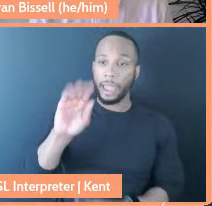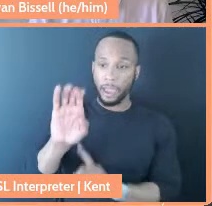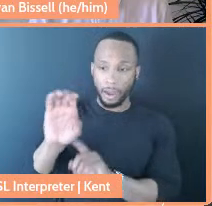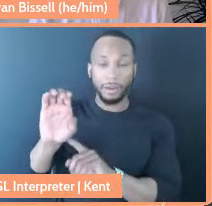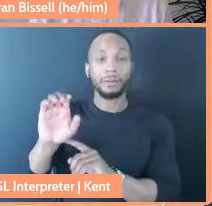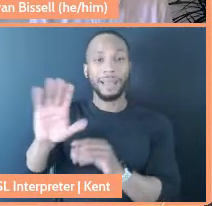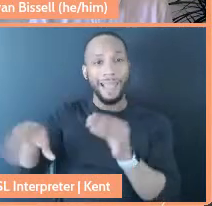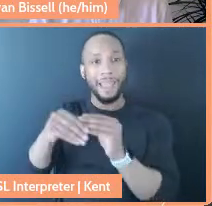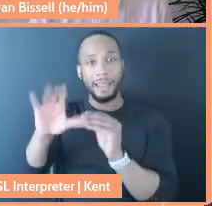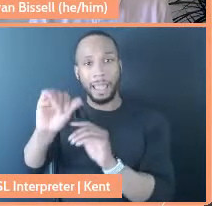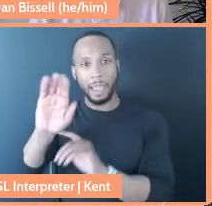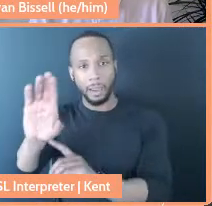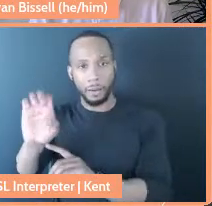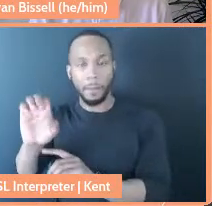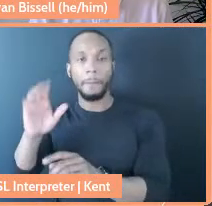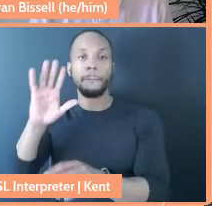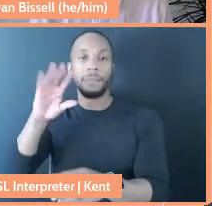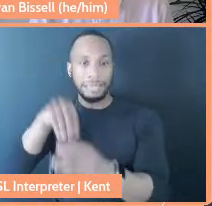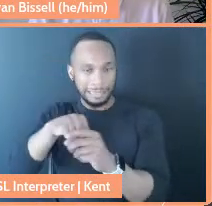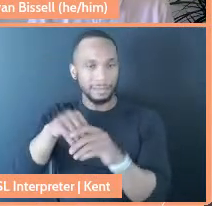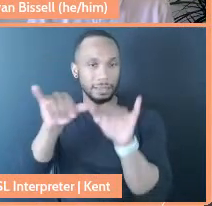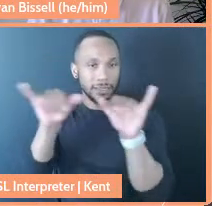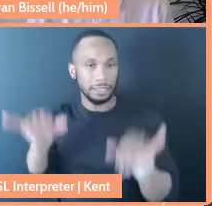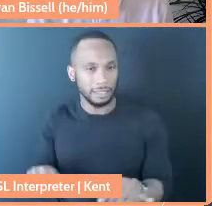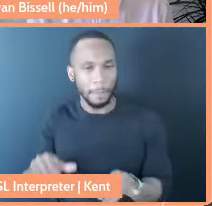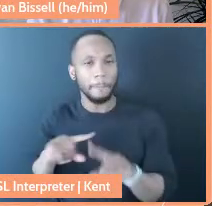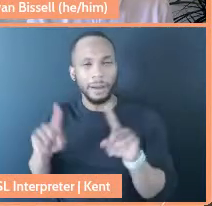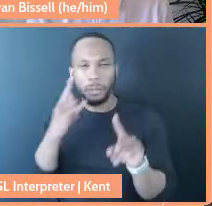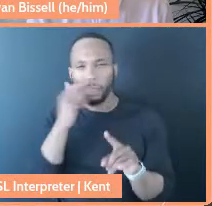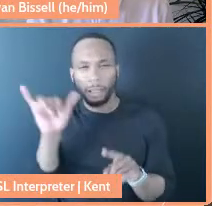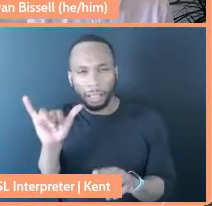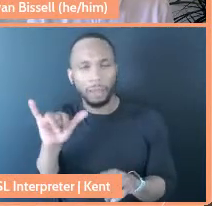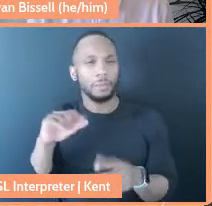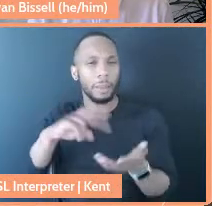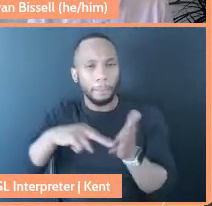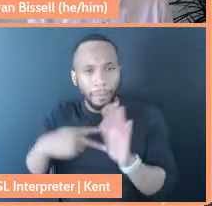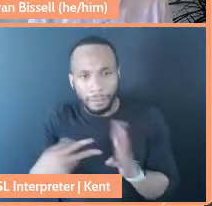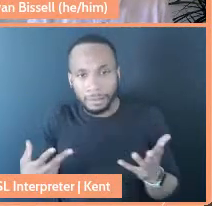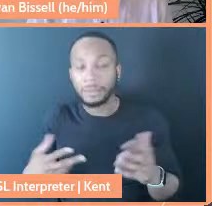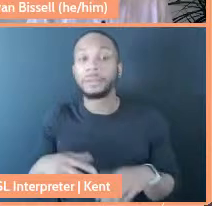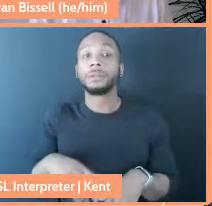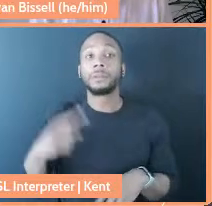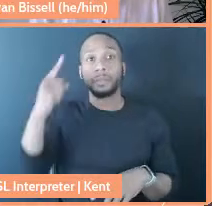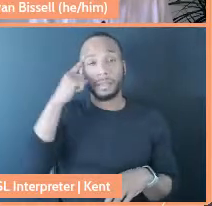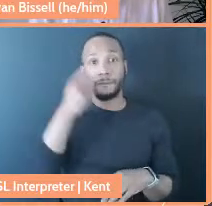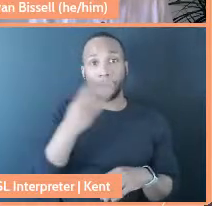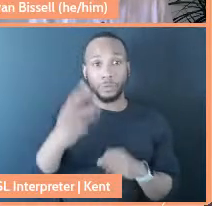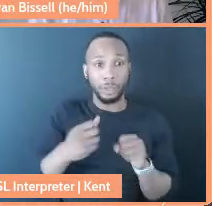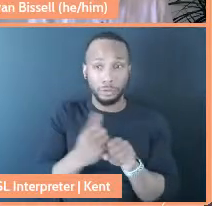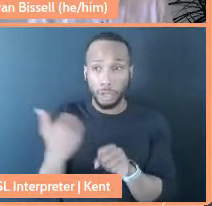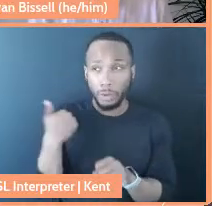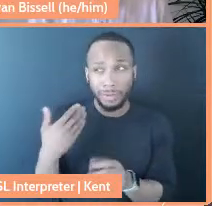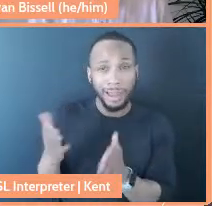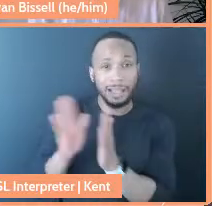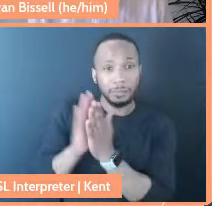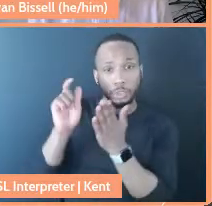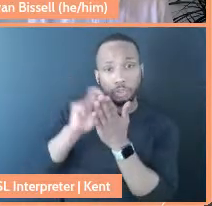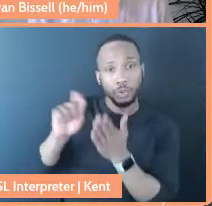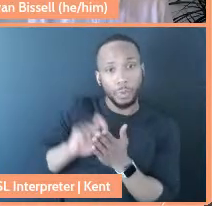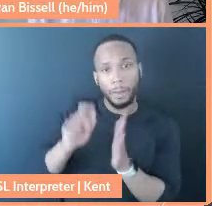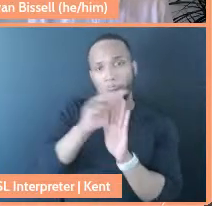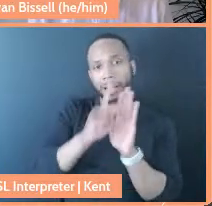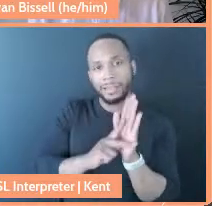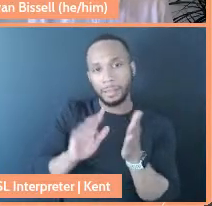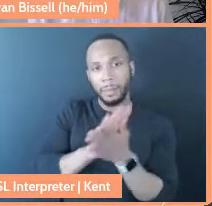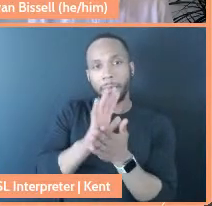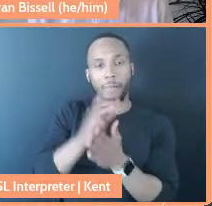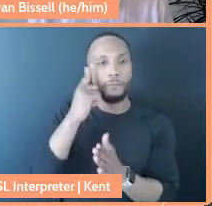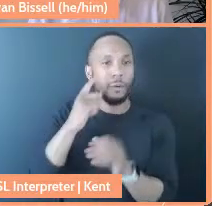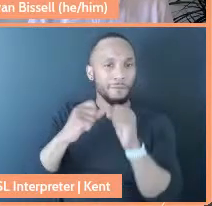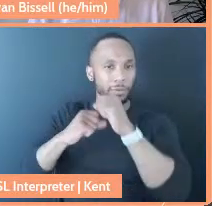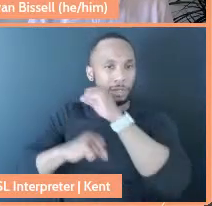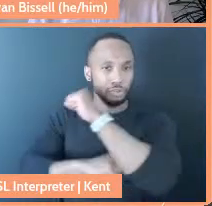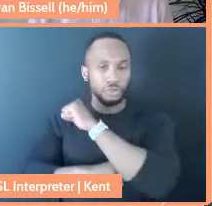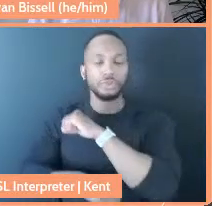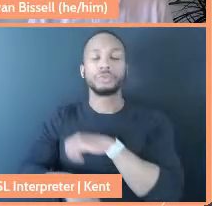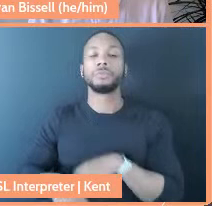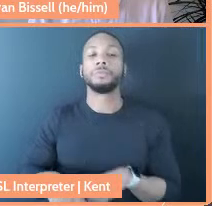really mean? Think years ago I was asked to write a policy paper for a foundation on how to reduce